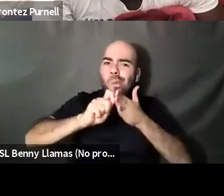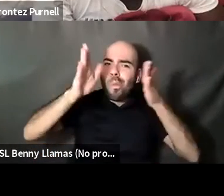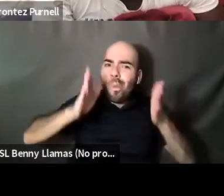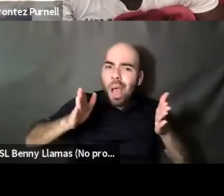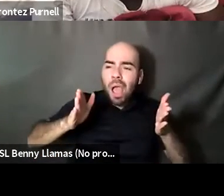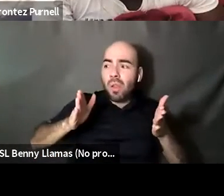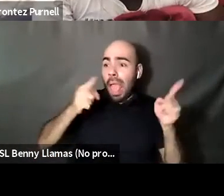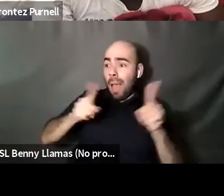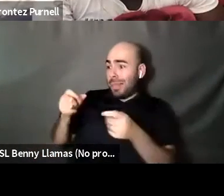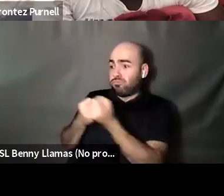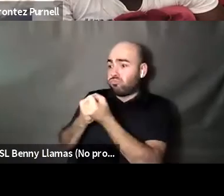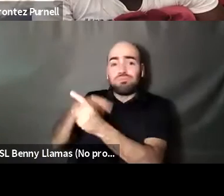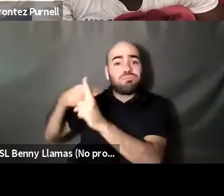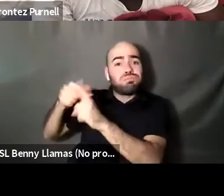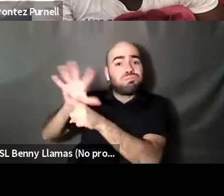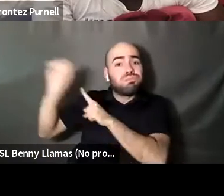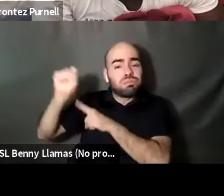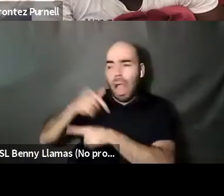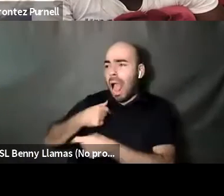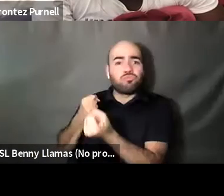Kenyon Farrow (he/him/his): No, no, no. I mean, I'm. See, I'm just saying for